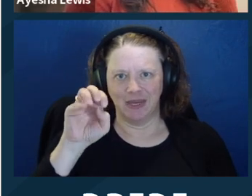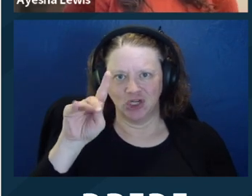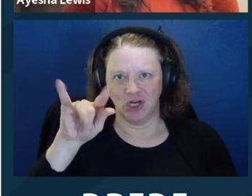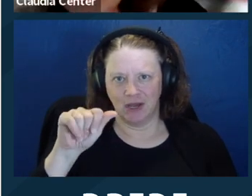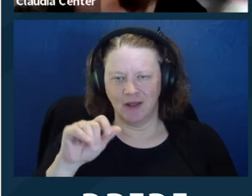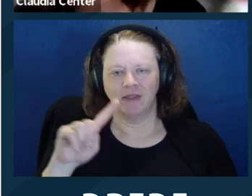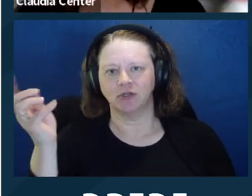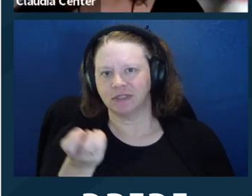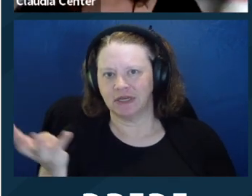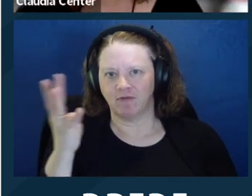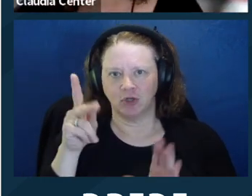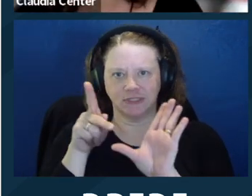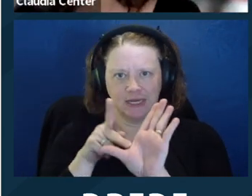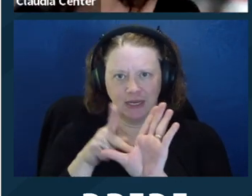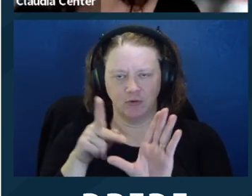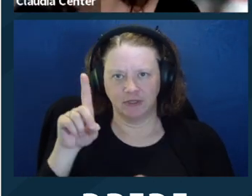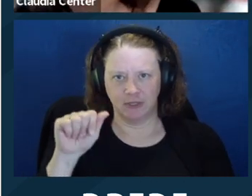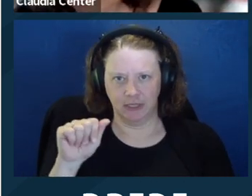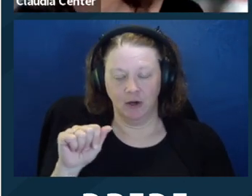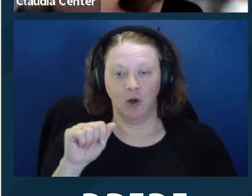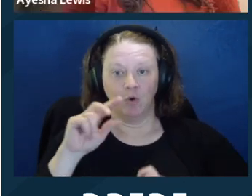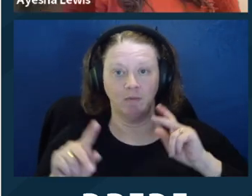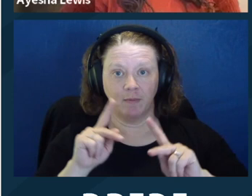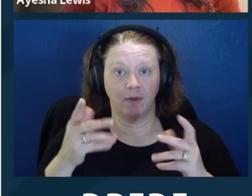Oh, yeah, go for it, Ayesha. >> AYESHA LEWIS: And this is not just dementia.